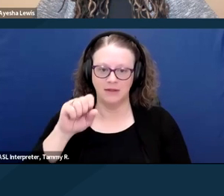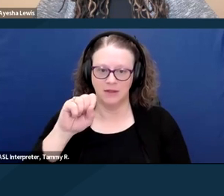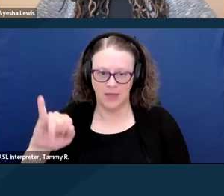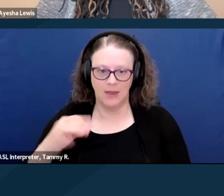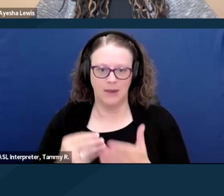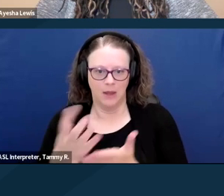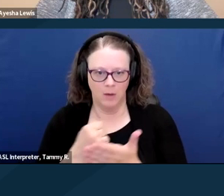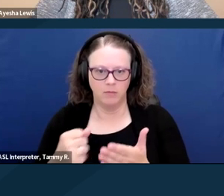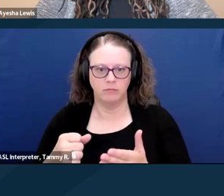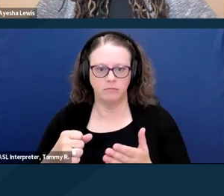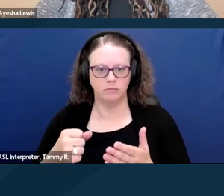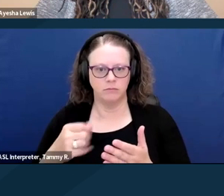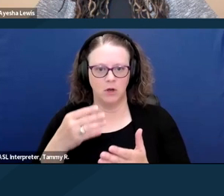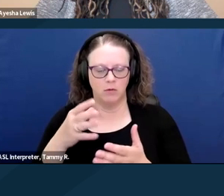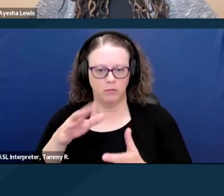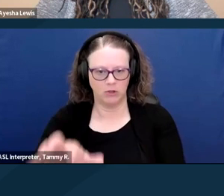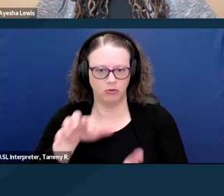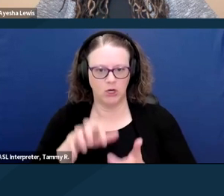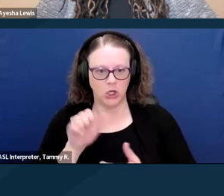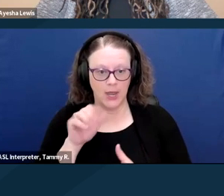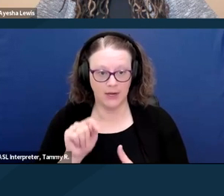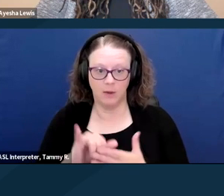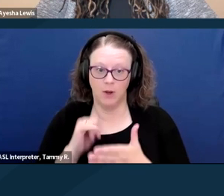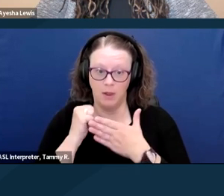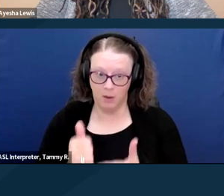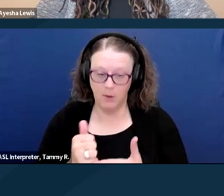and the Eliminating Marriage Penalties and SSI Act,